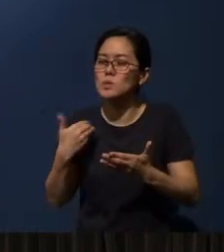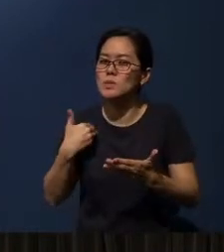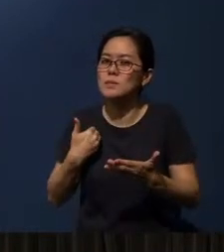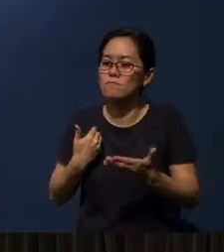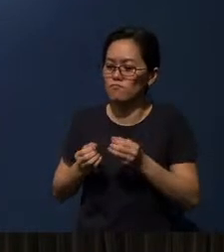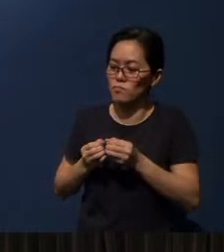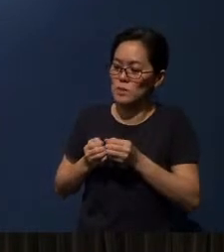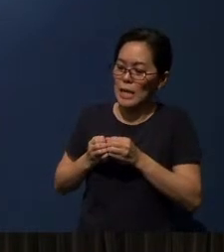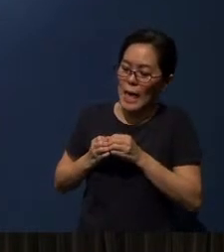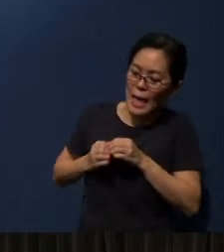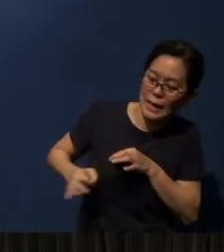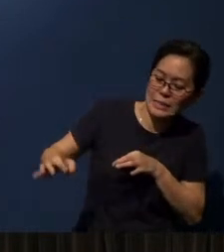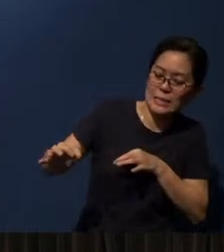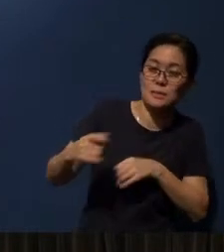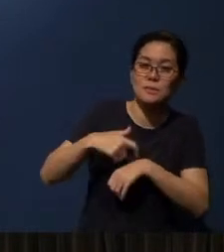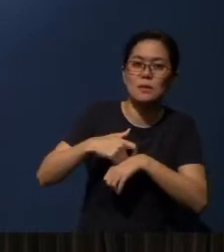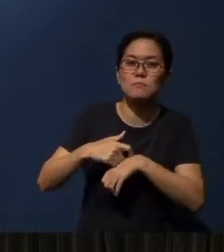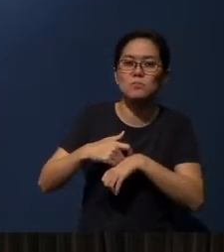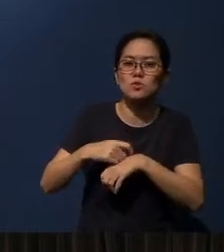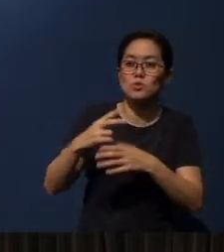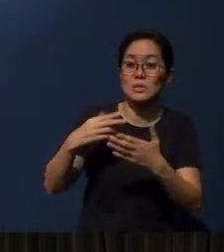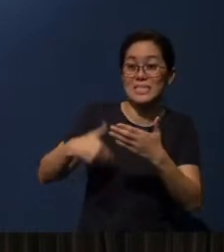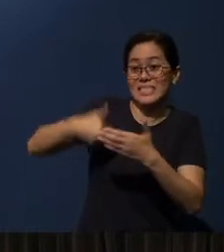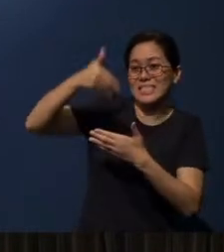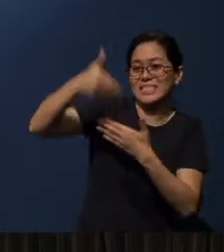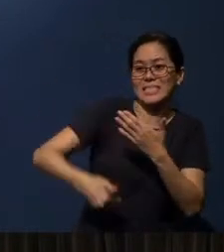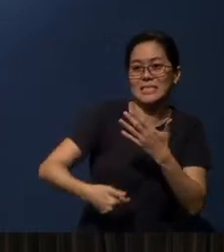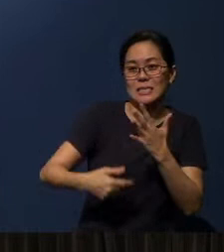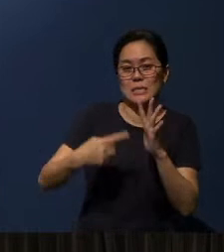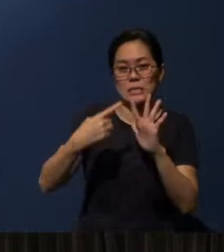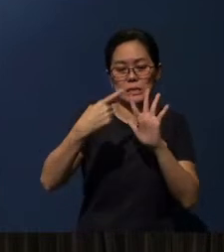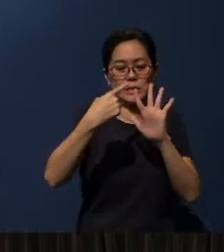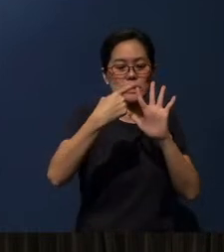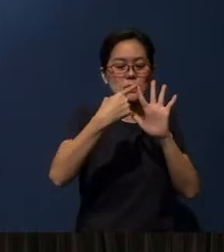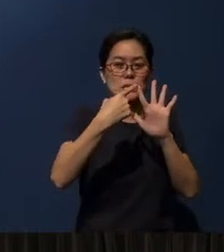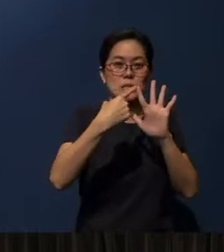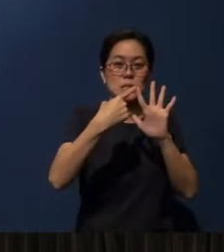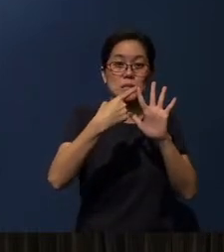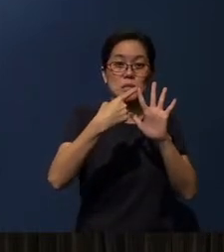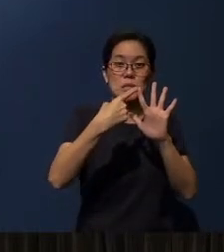is not only just to read the Word of God, it goes to our next one - using your index finger.